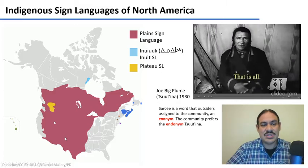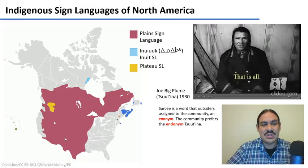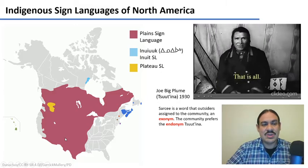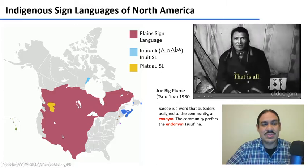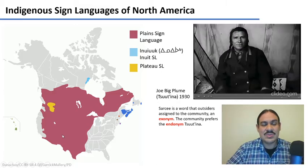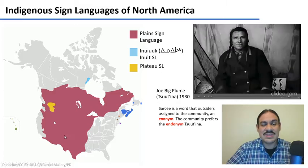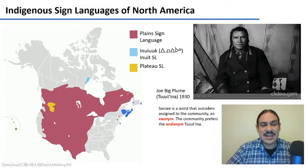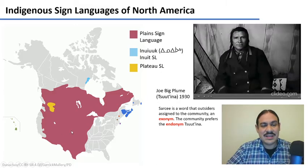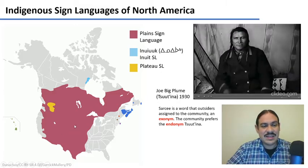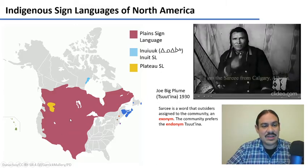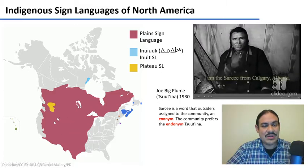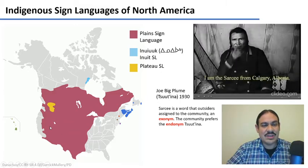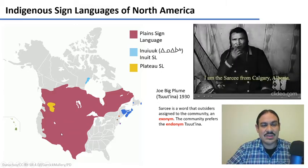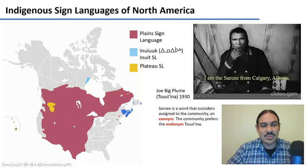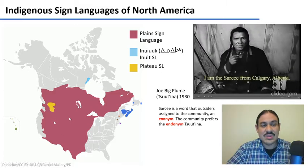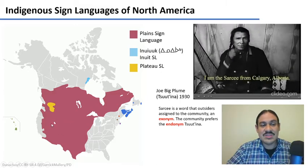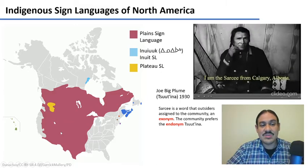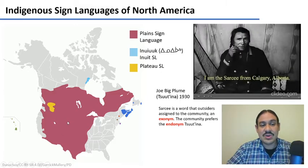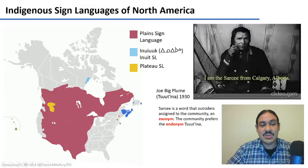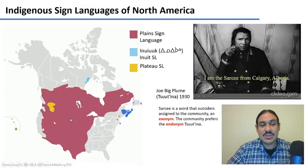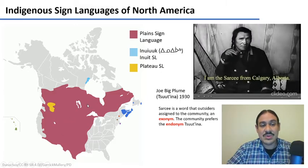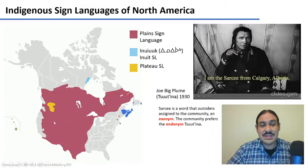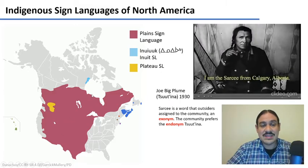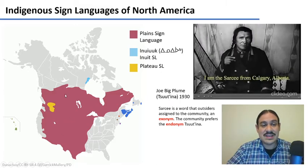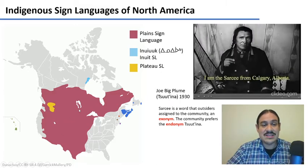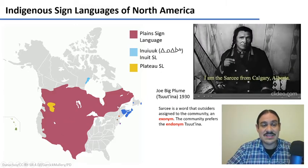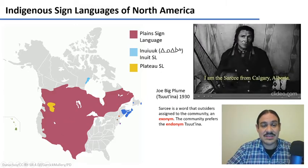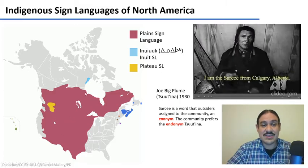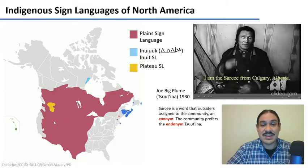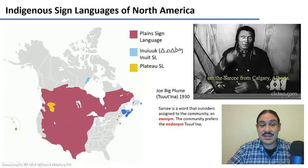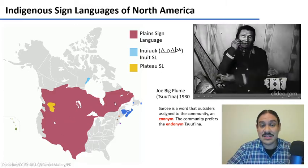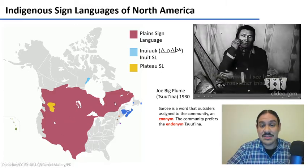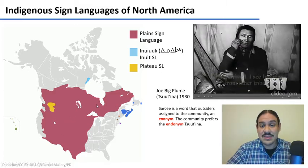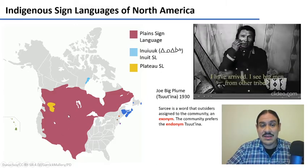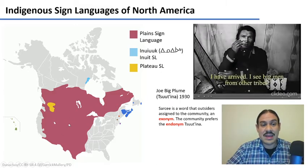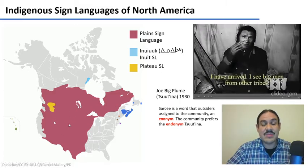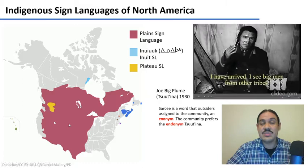kind of trade language this example is from 1930